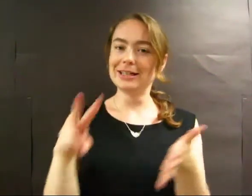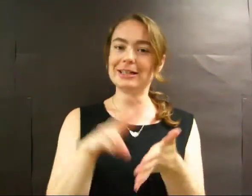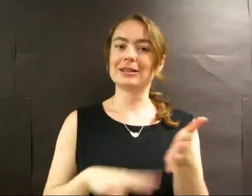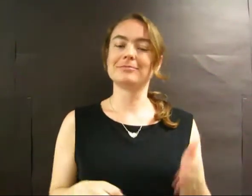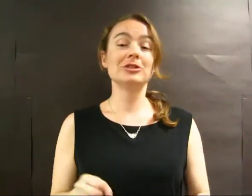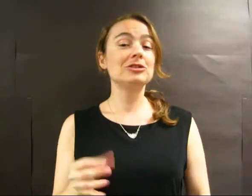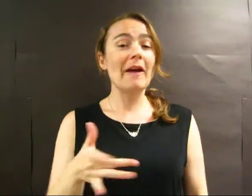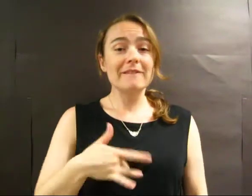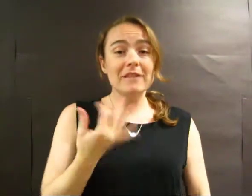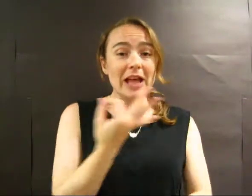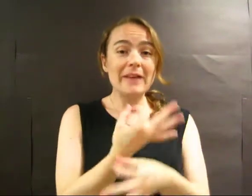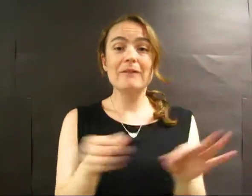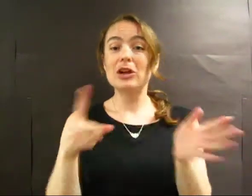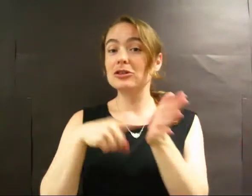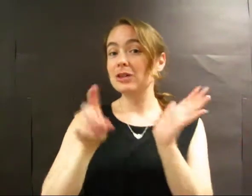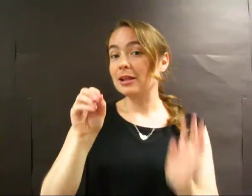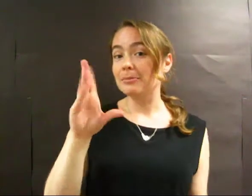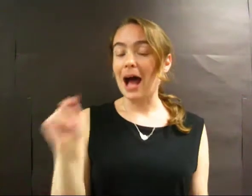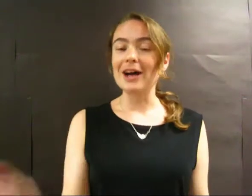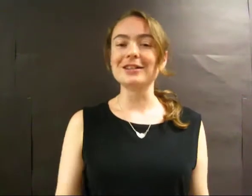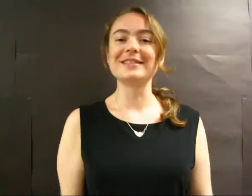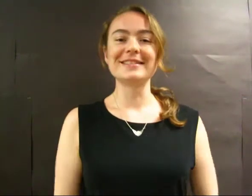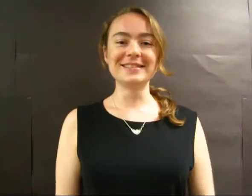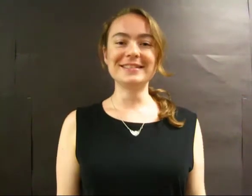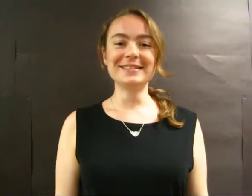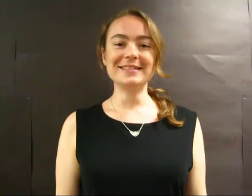Feel free to check it out!